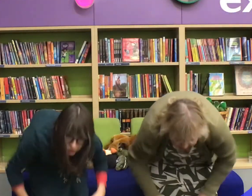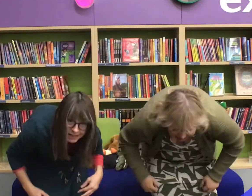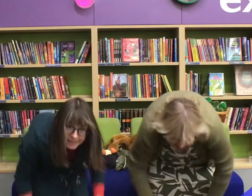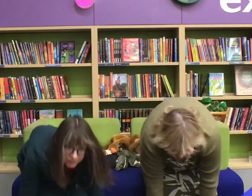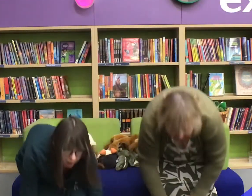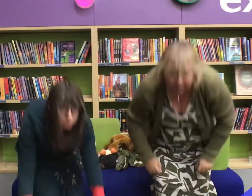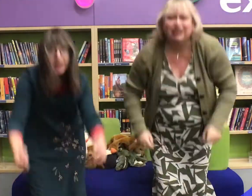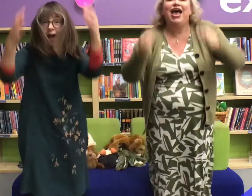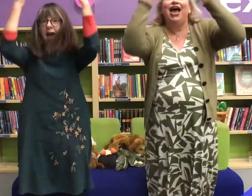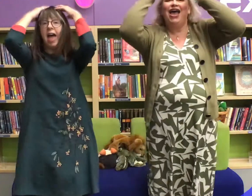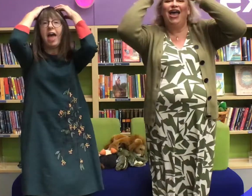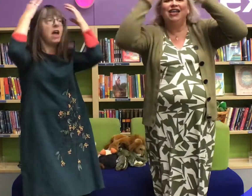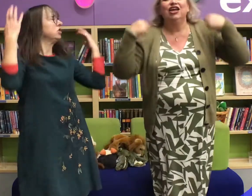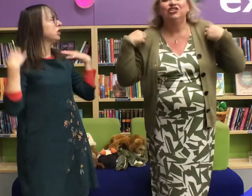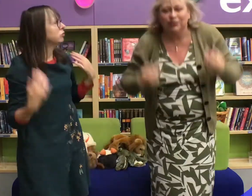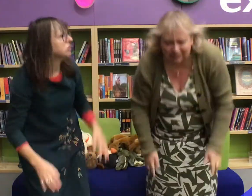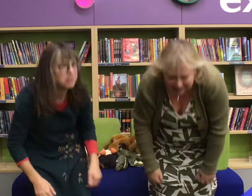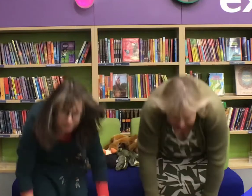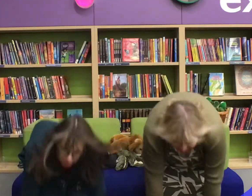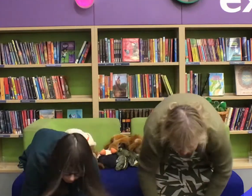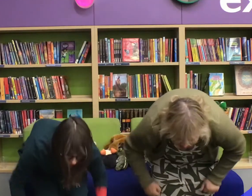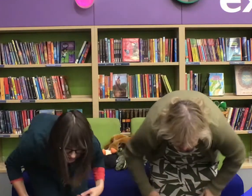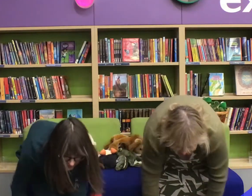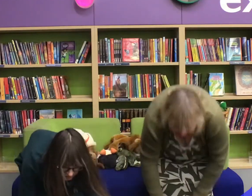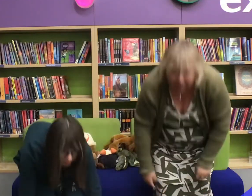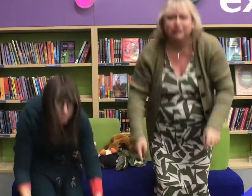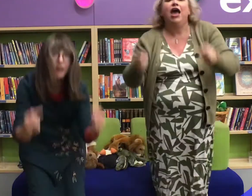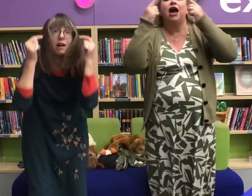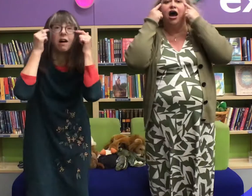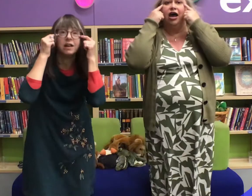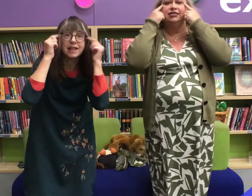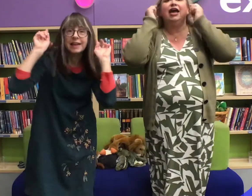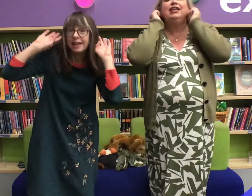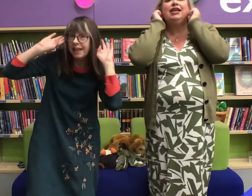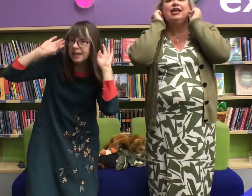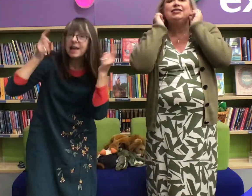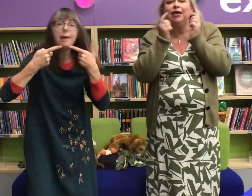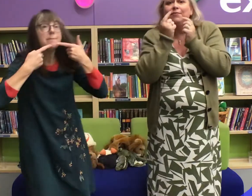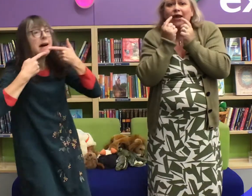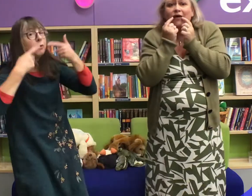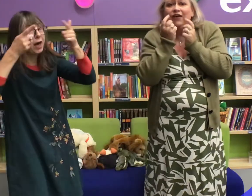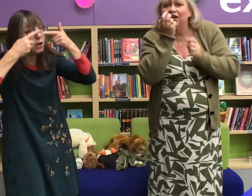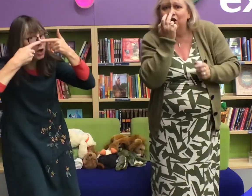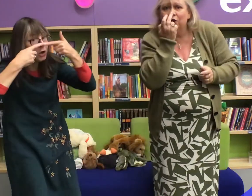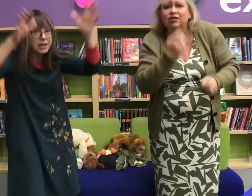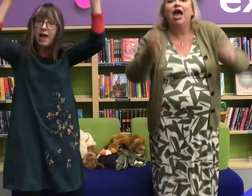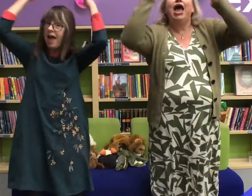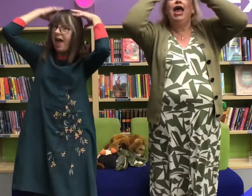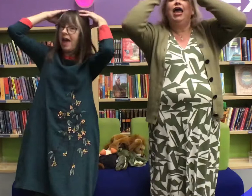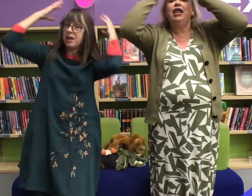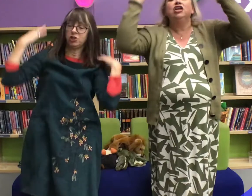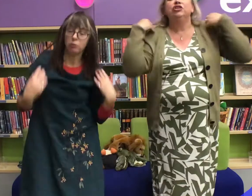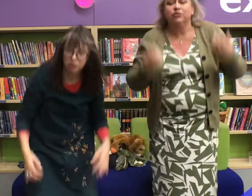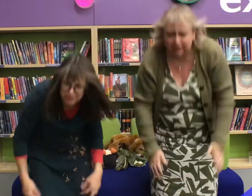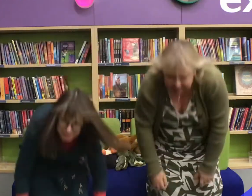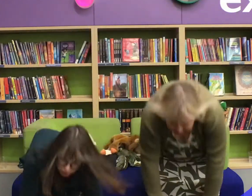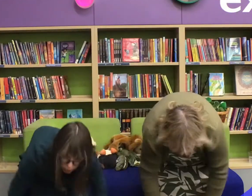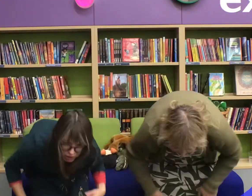knees and toes and eyes and ears and mouth and nose head shoulders knees and toes knees